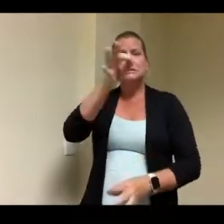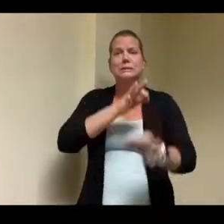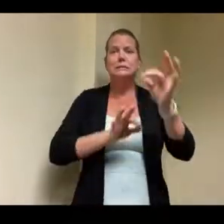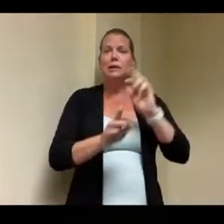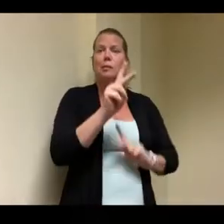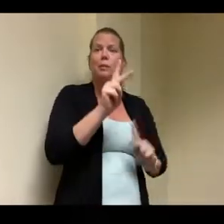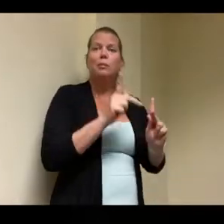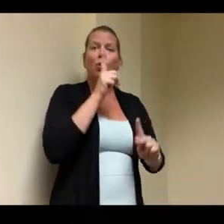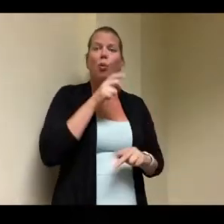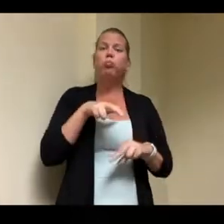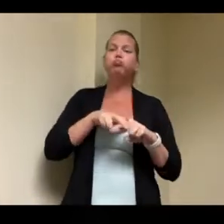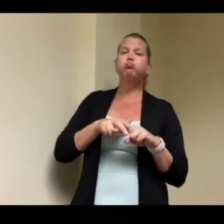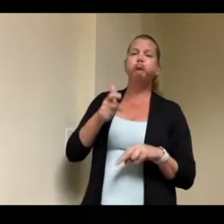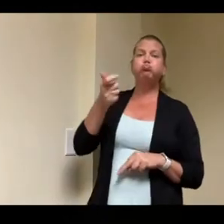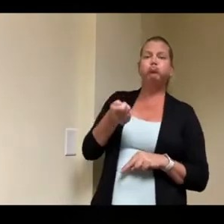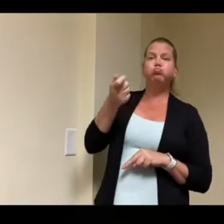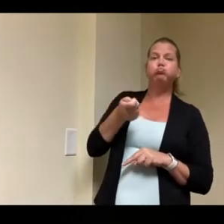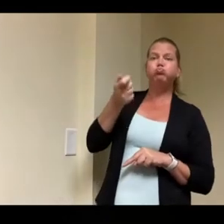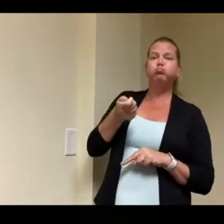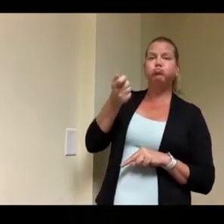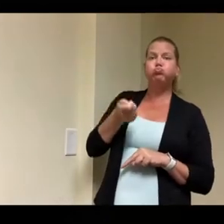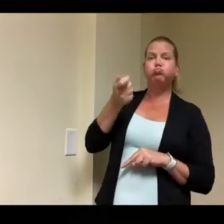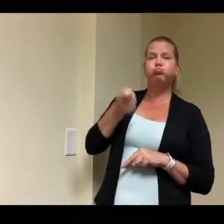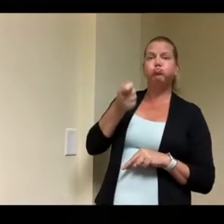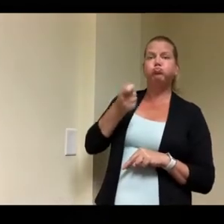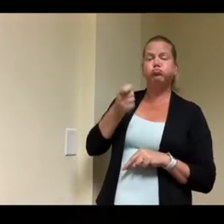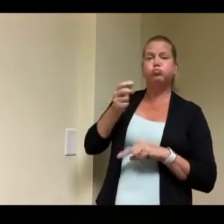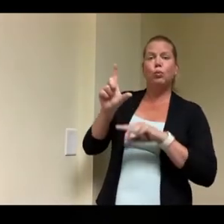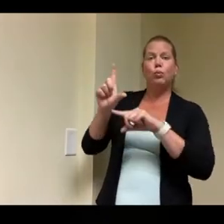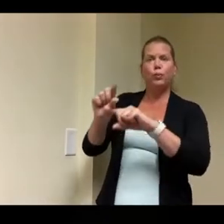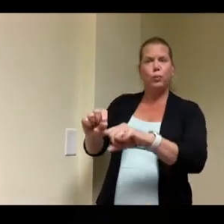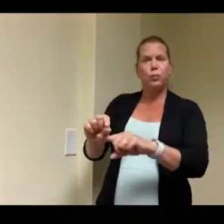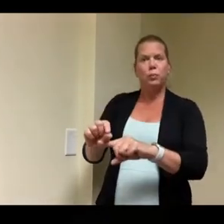and pay taxes just like the rest of us but first and foremost